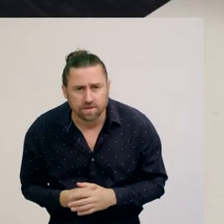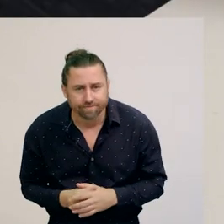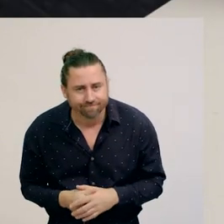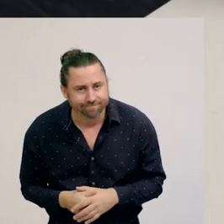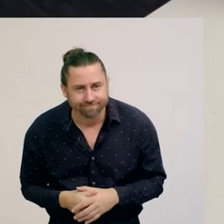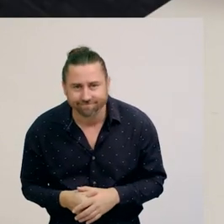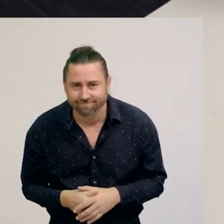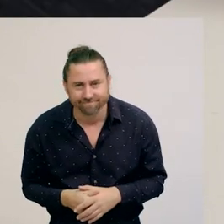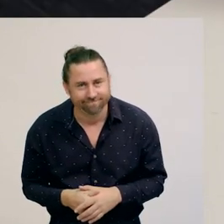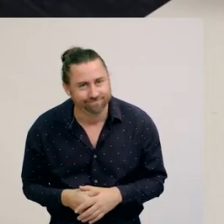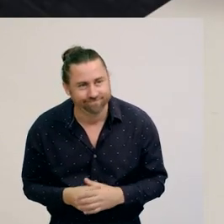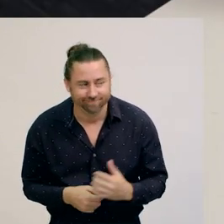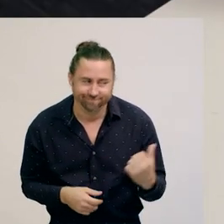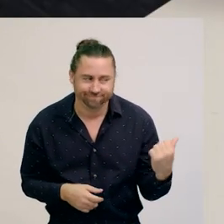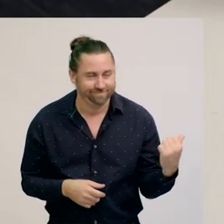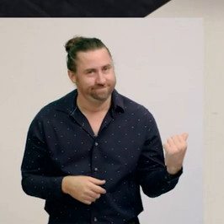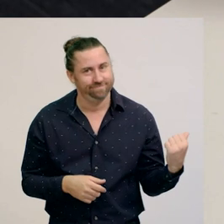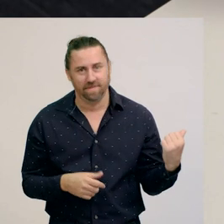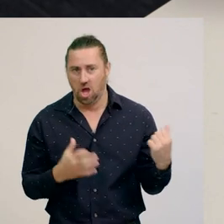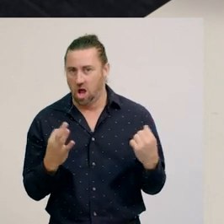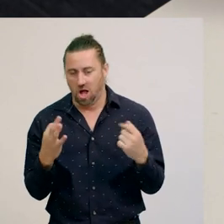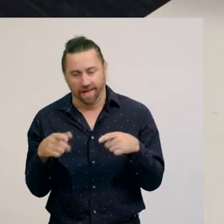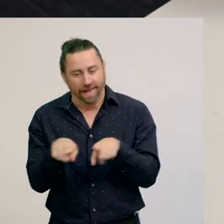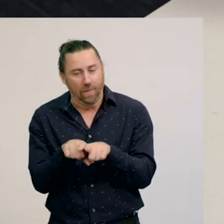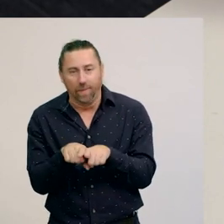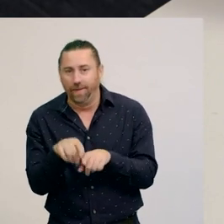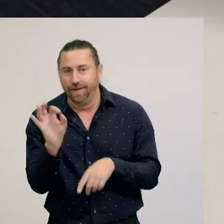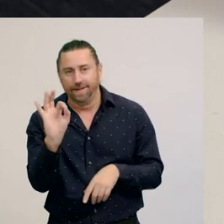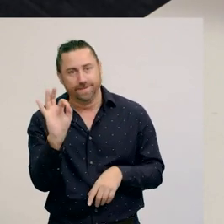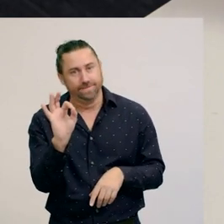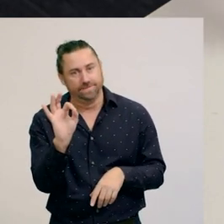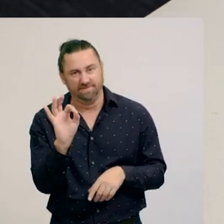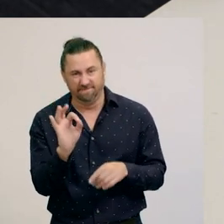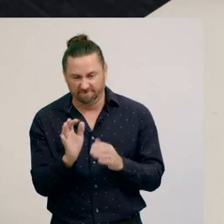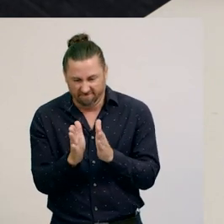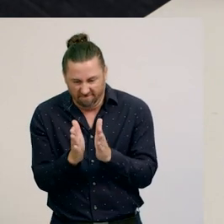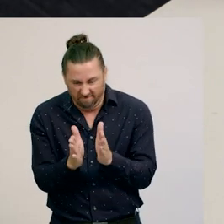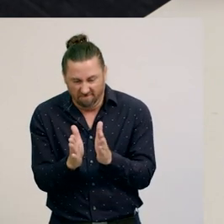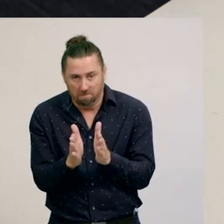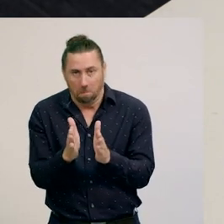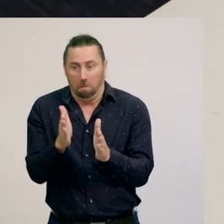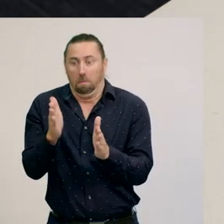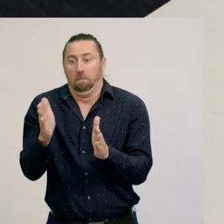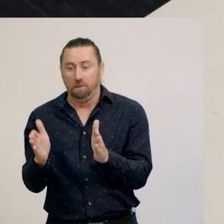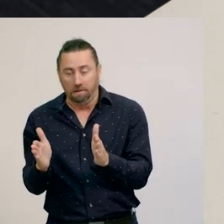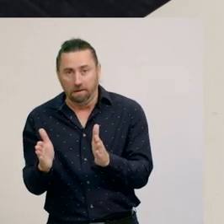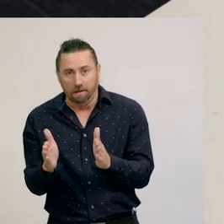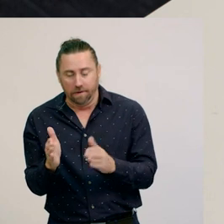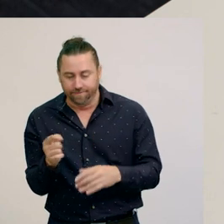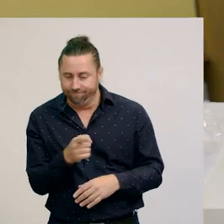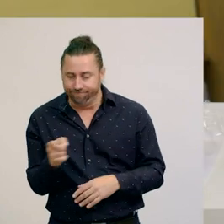Oh, no! They are not equal. One part is smaller than the other part.